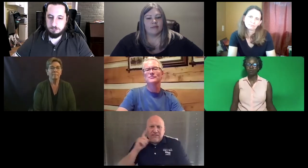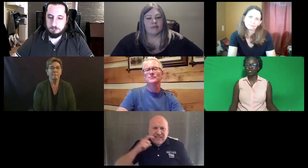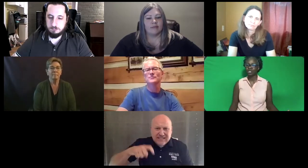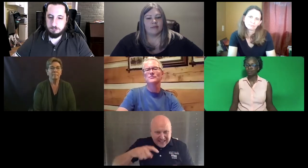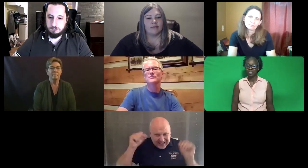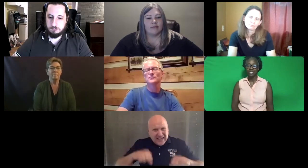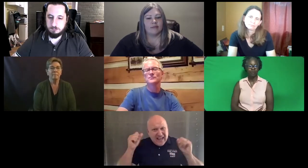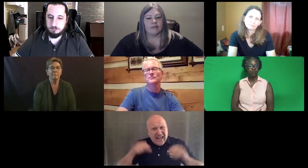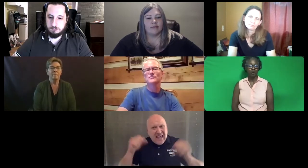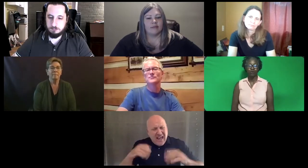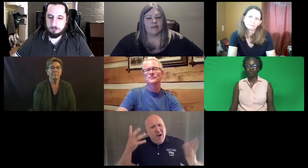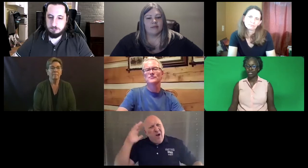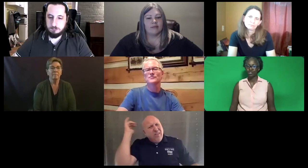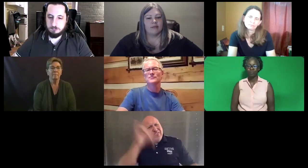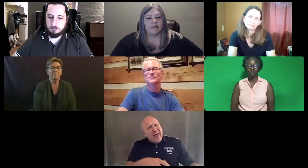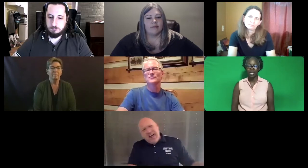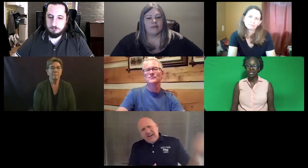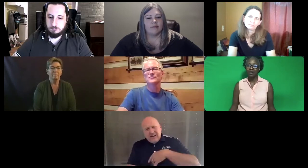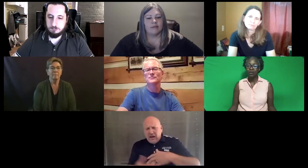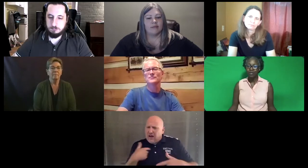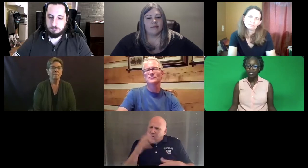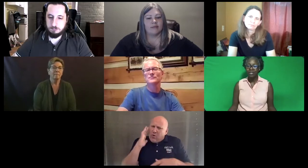and be language brokers and they could.